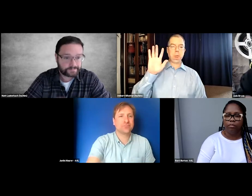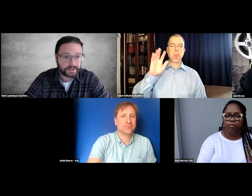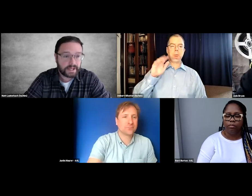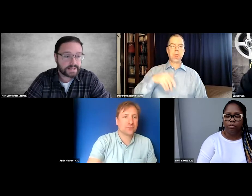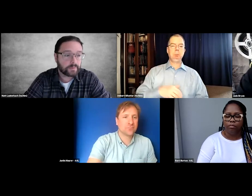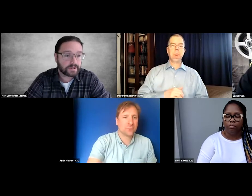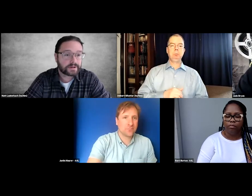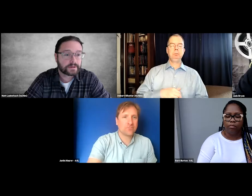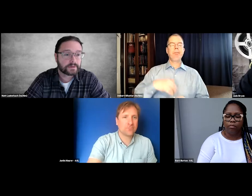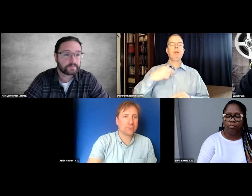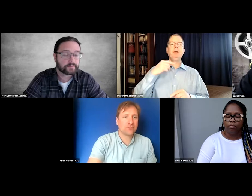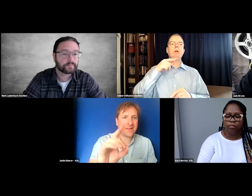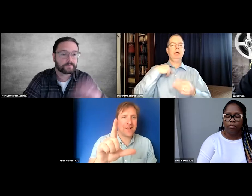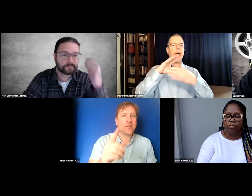Yeah, Delbert.